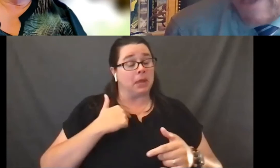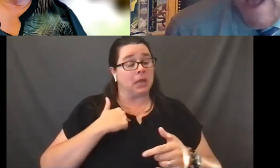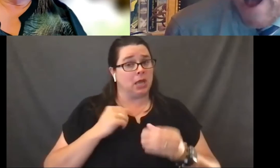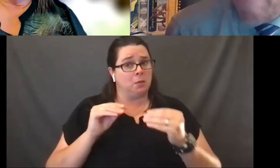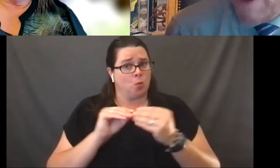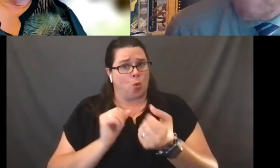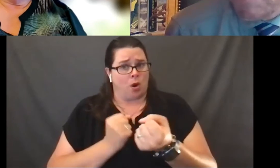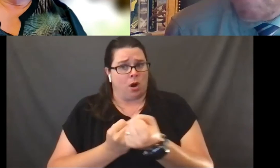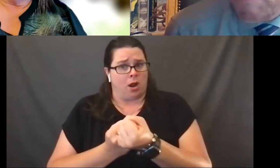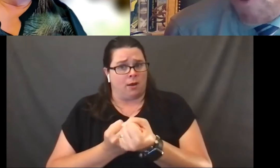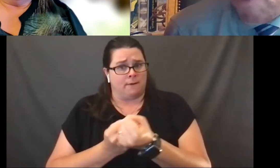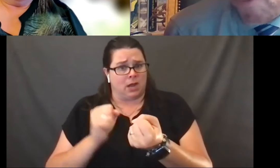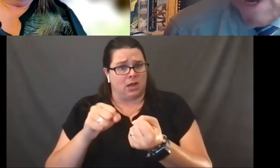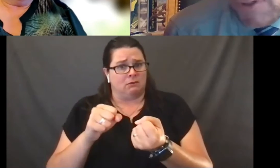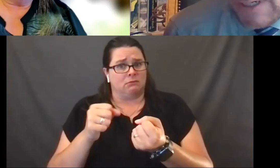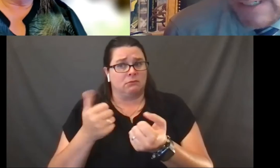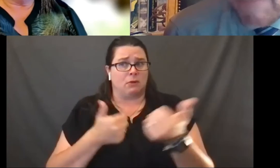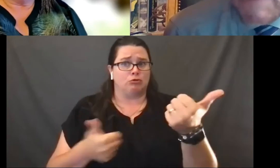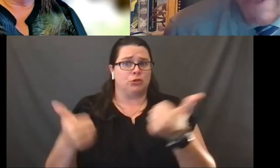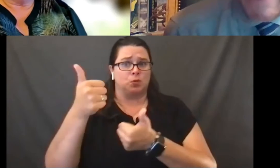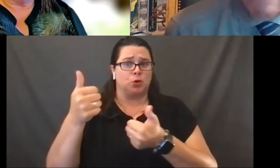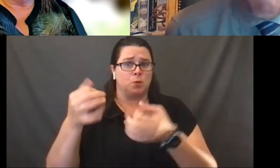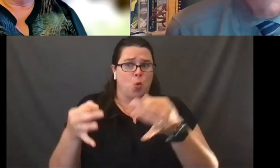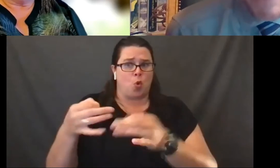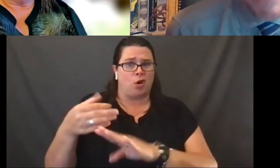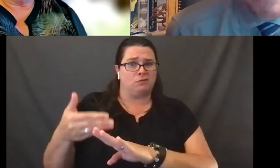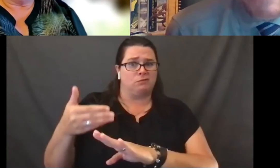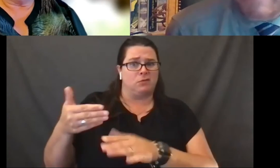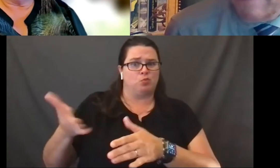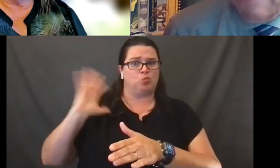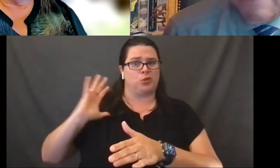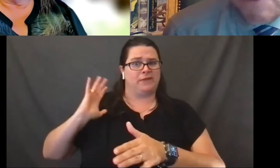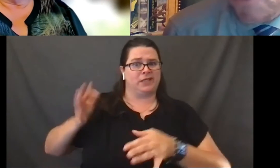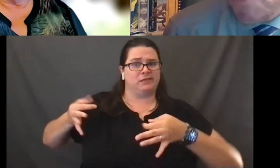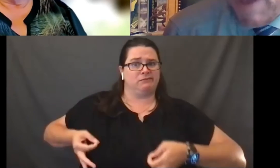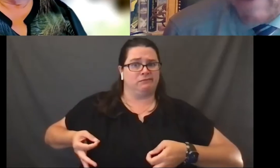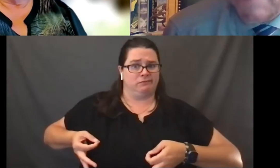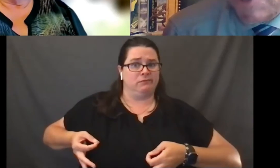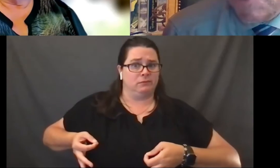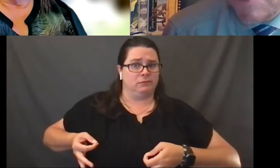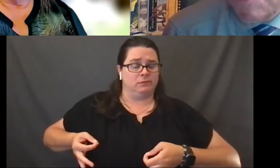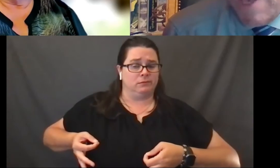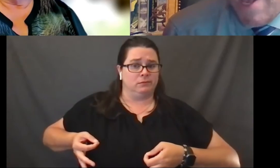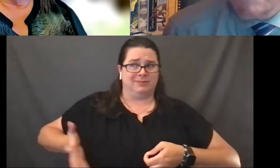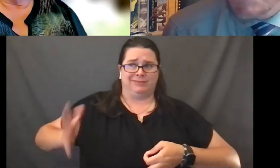that under Supreme Court precedent, that goes way back to the sixties,